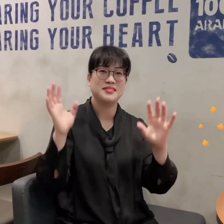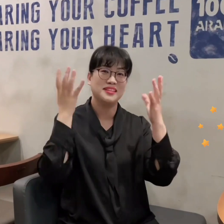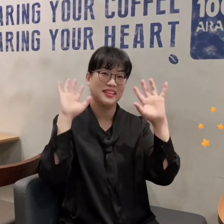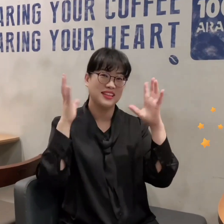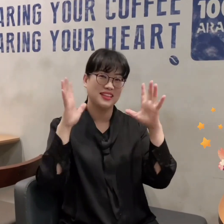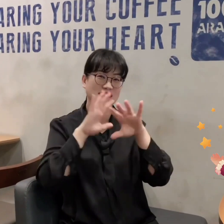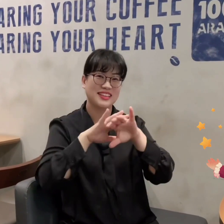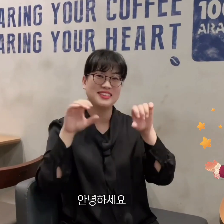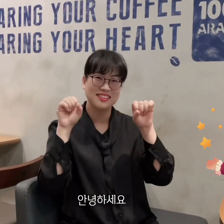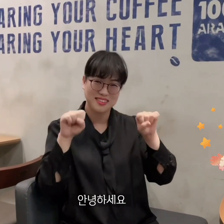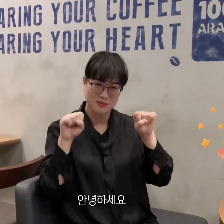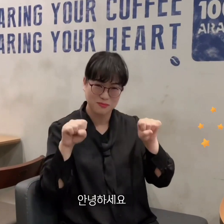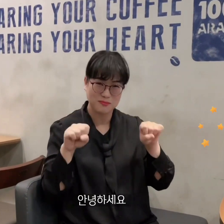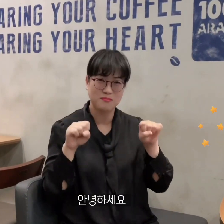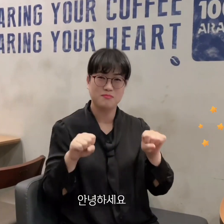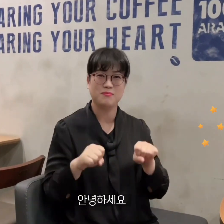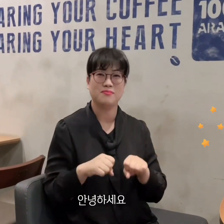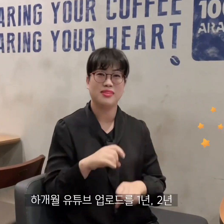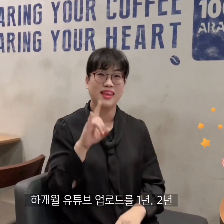Hello.